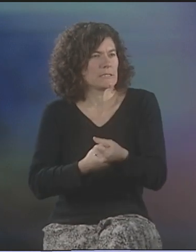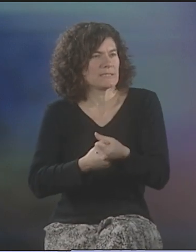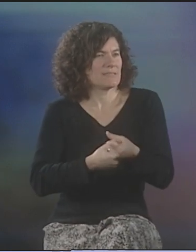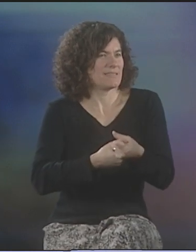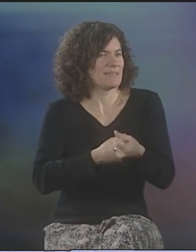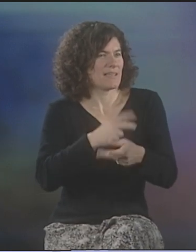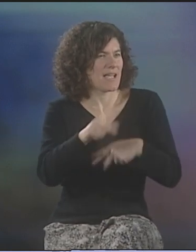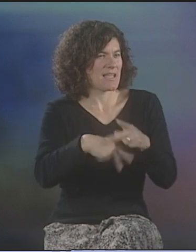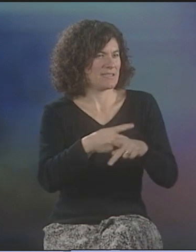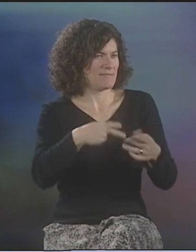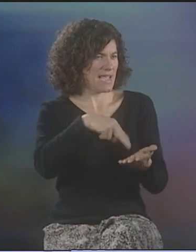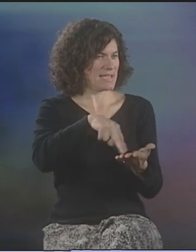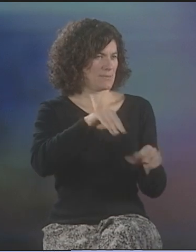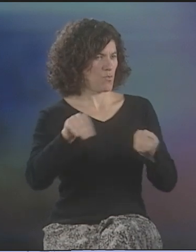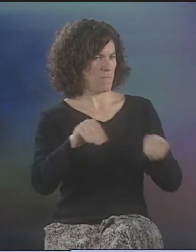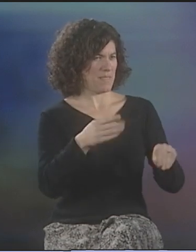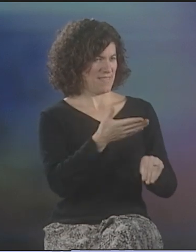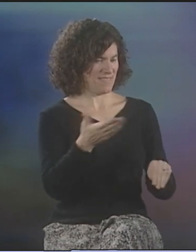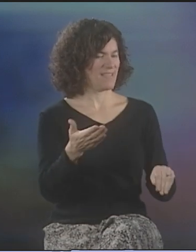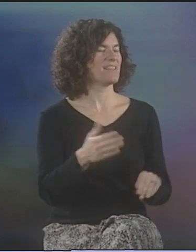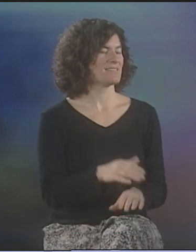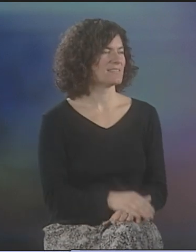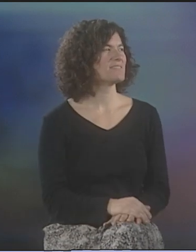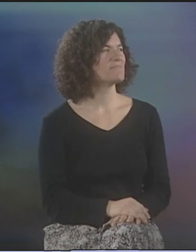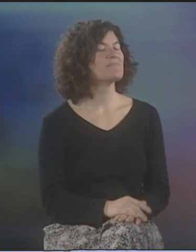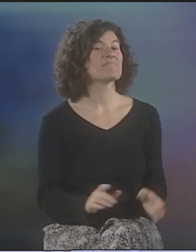AND SOME TRUST KINDS OF DANCE MOVEMENTS.